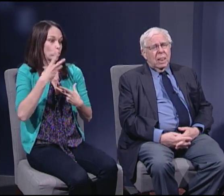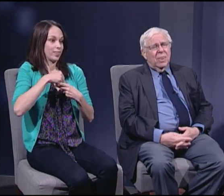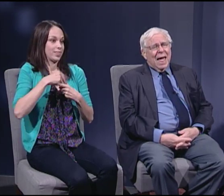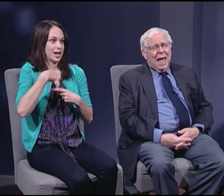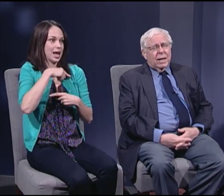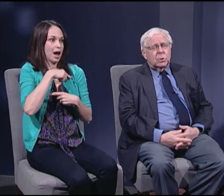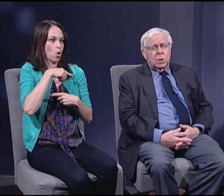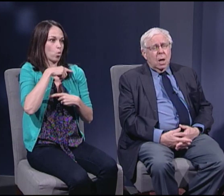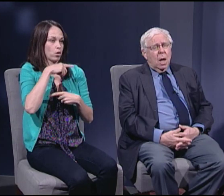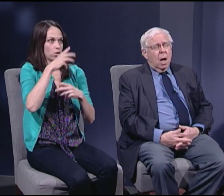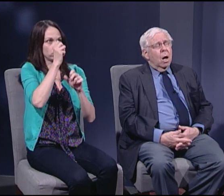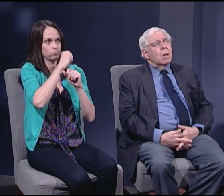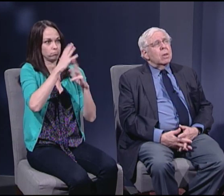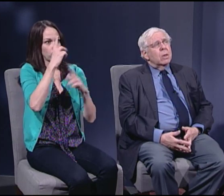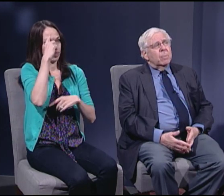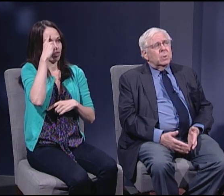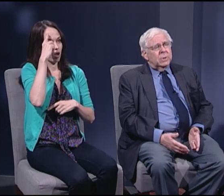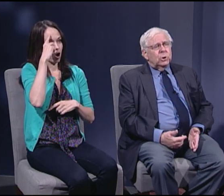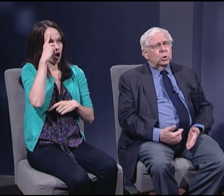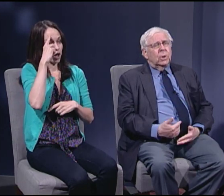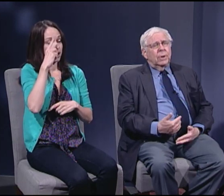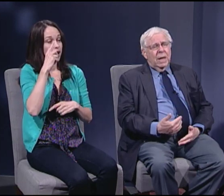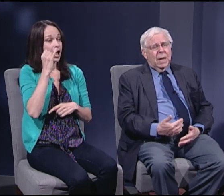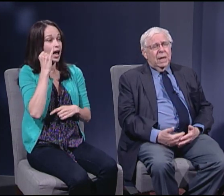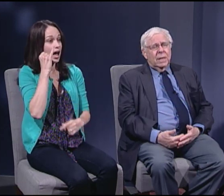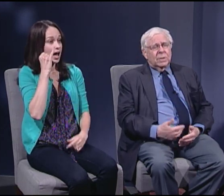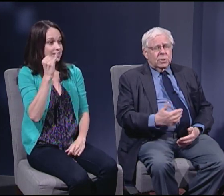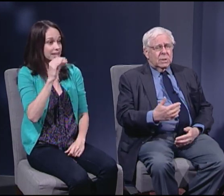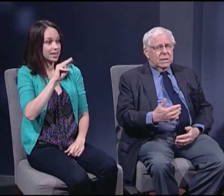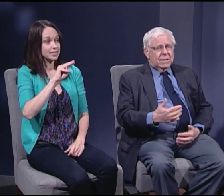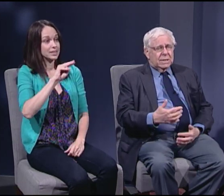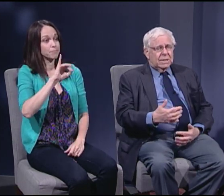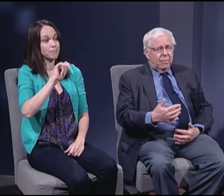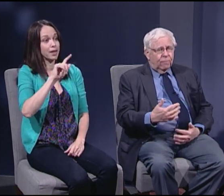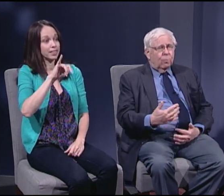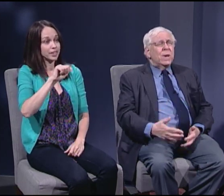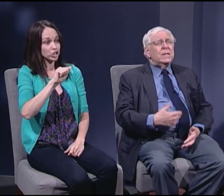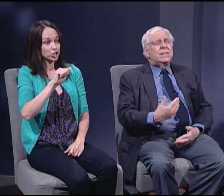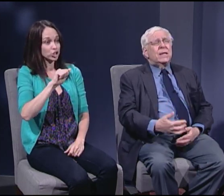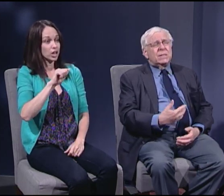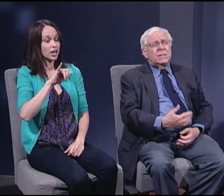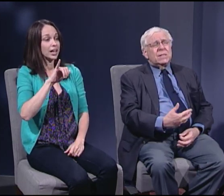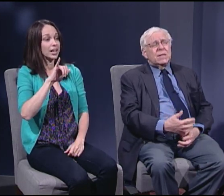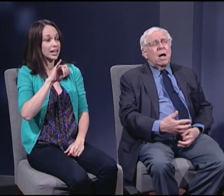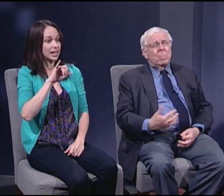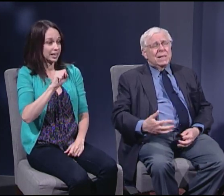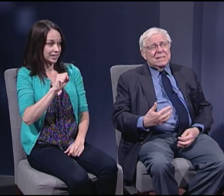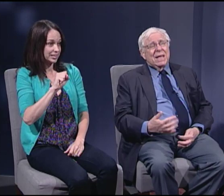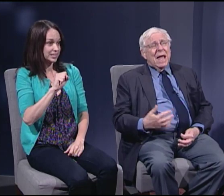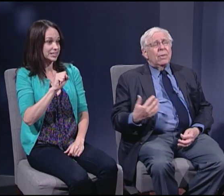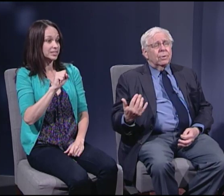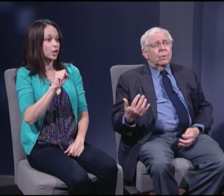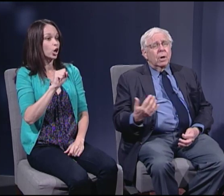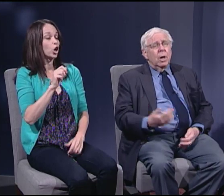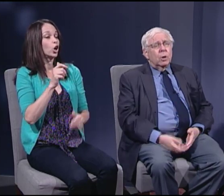that the militia is free citizens coming together